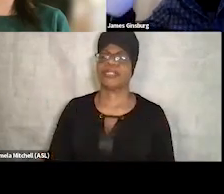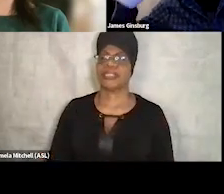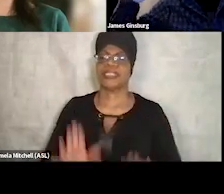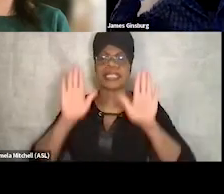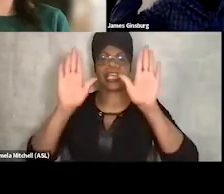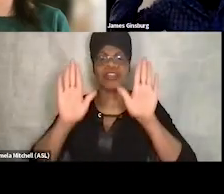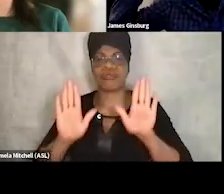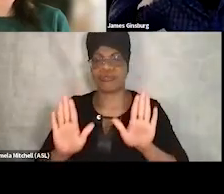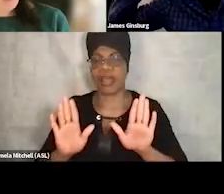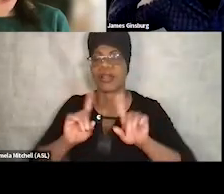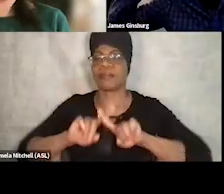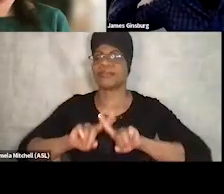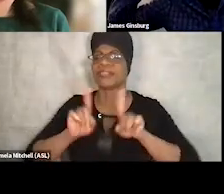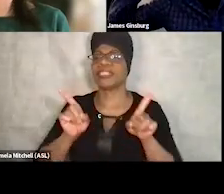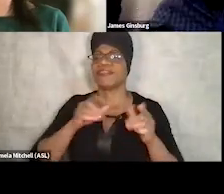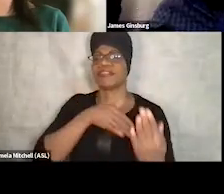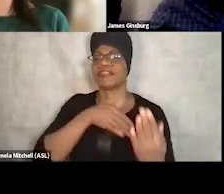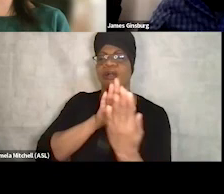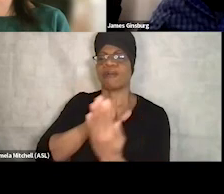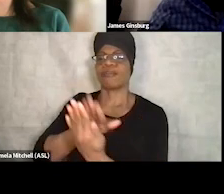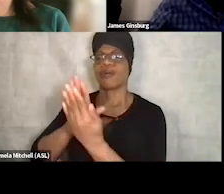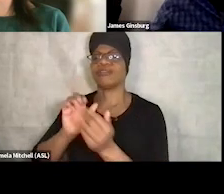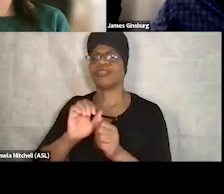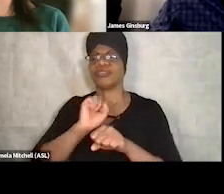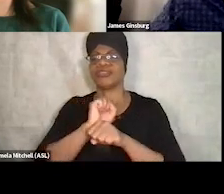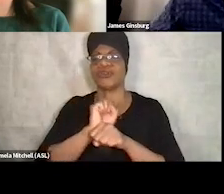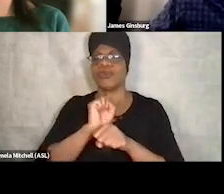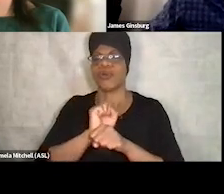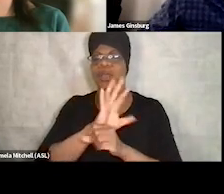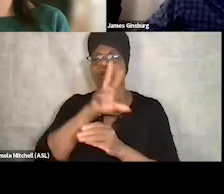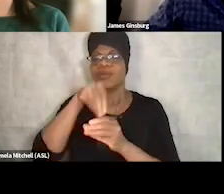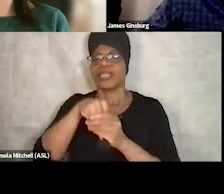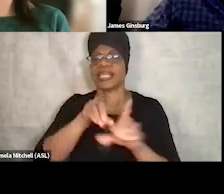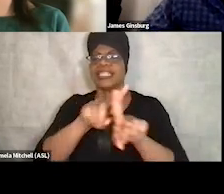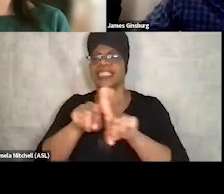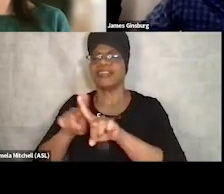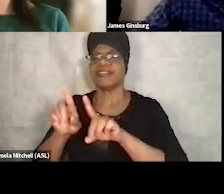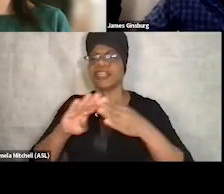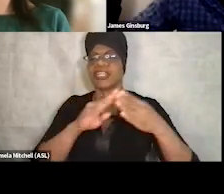the different ways in which you've worked in different communities to facilitate partnerships,